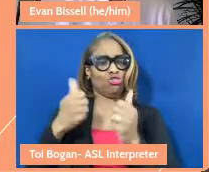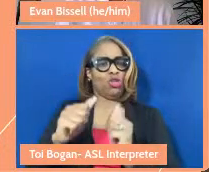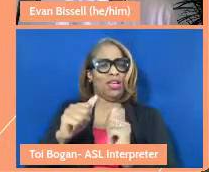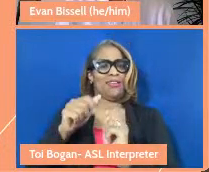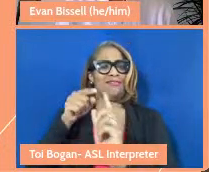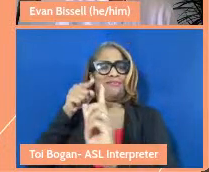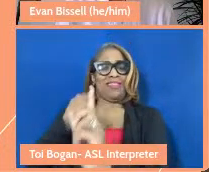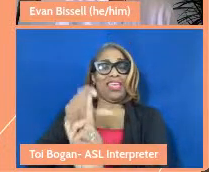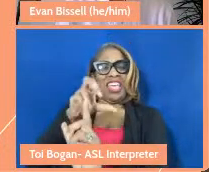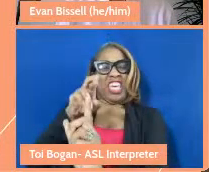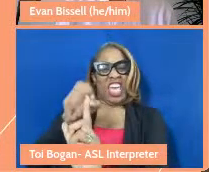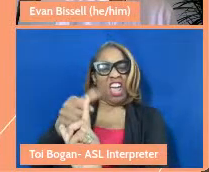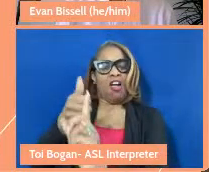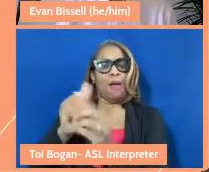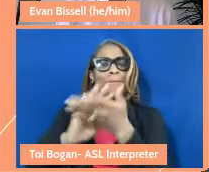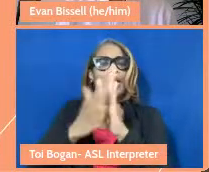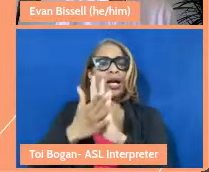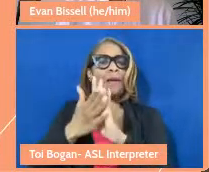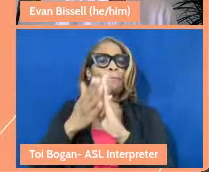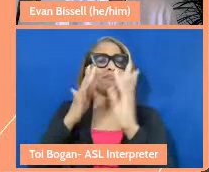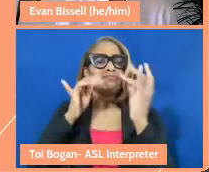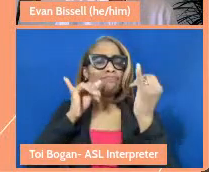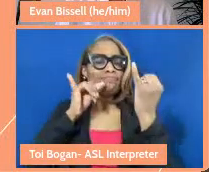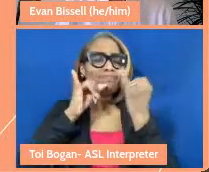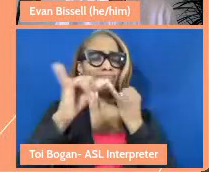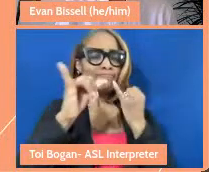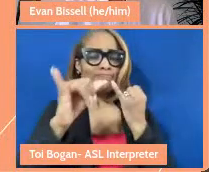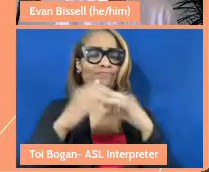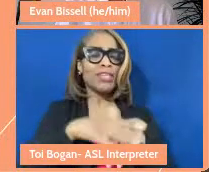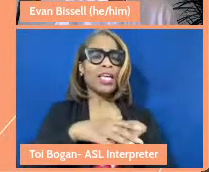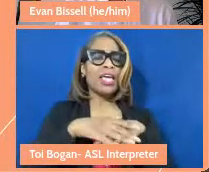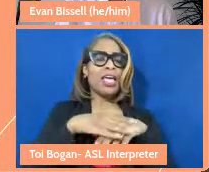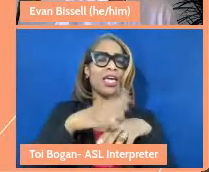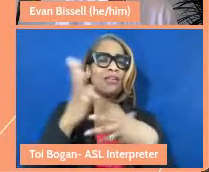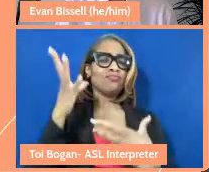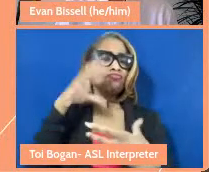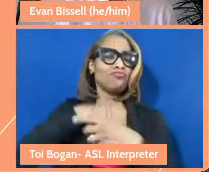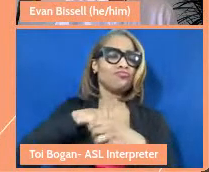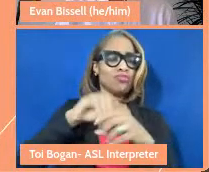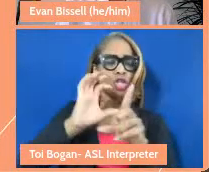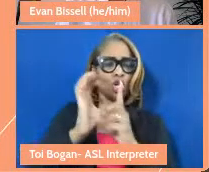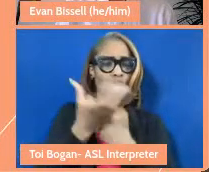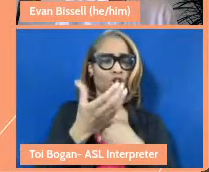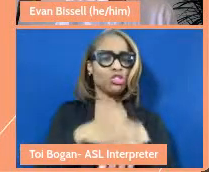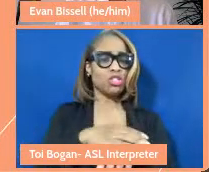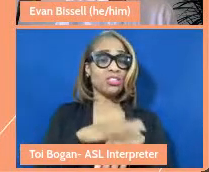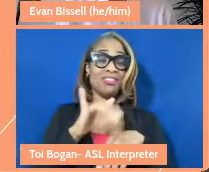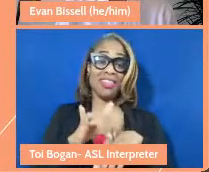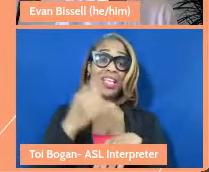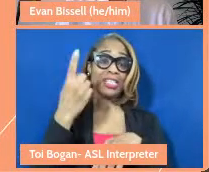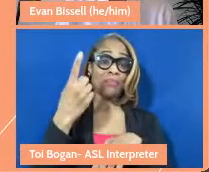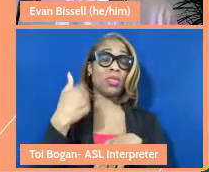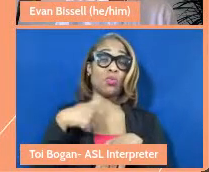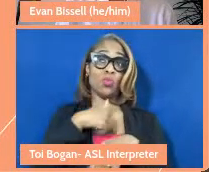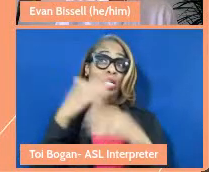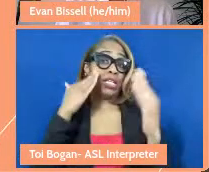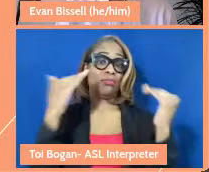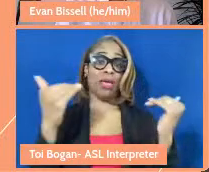mutual and regular, and part of our culture in society and not something that we expect from